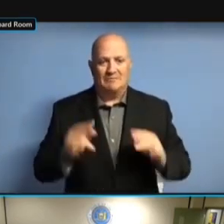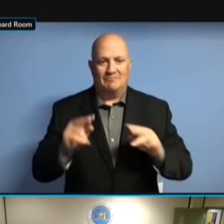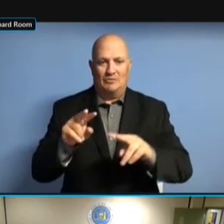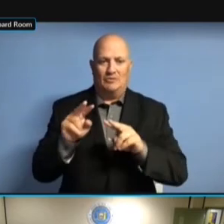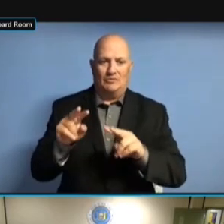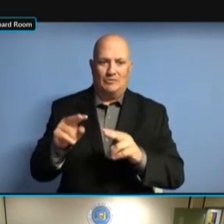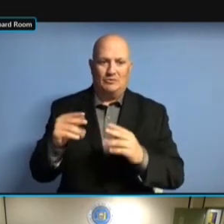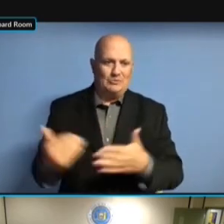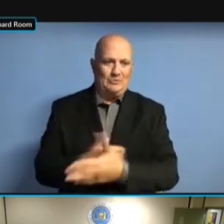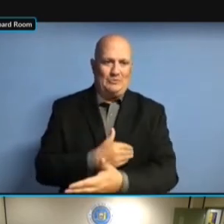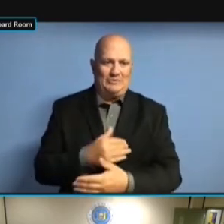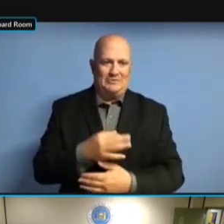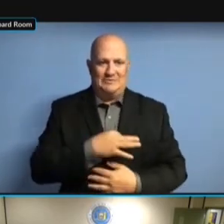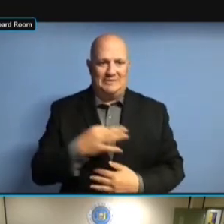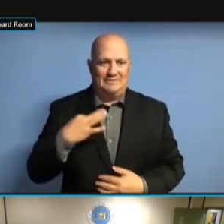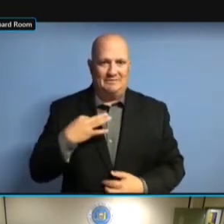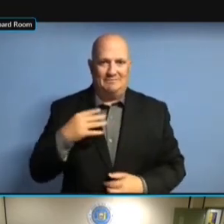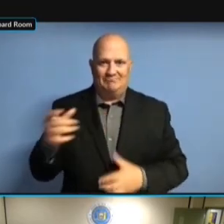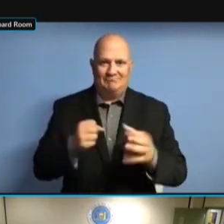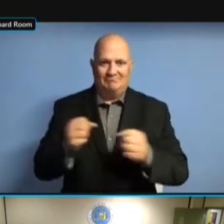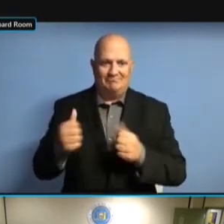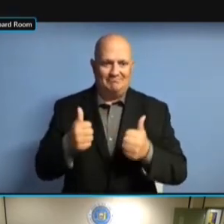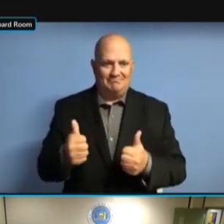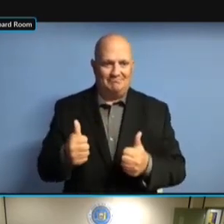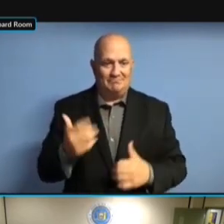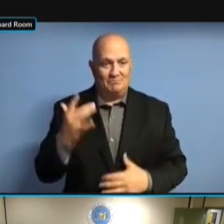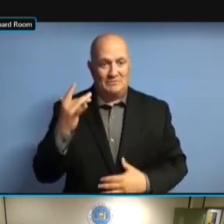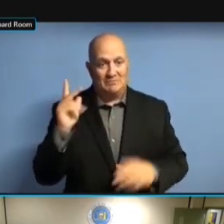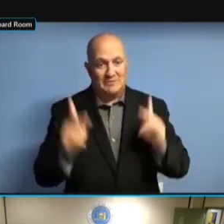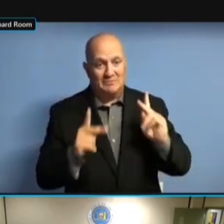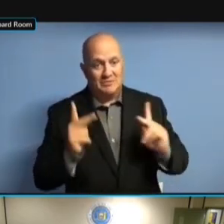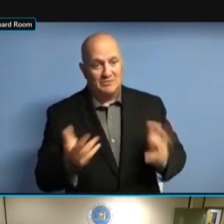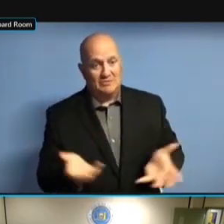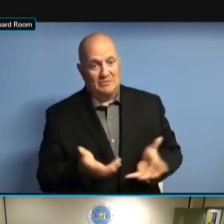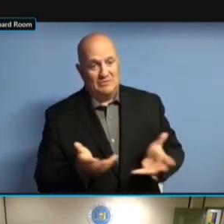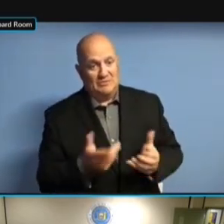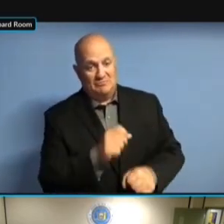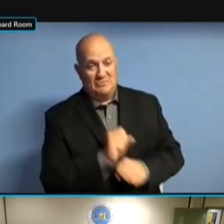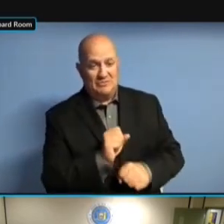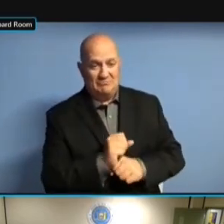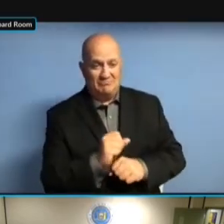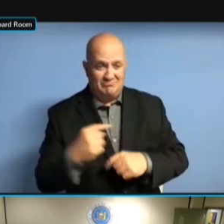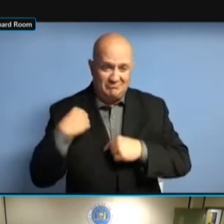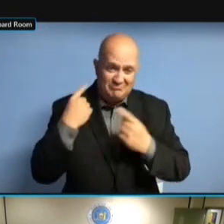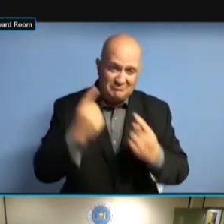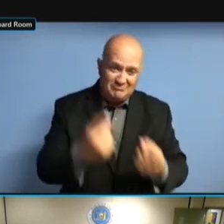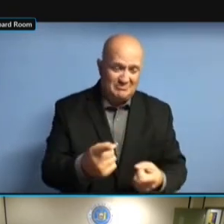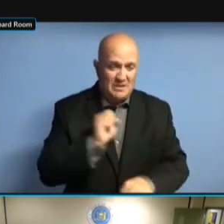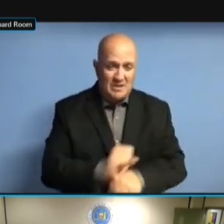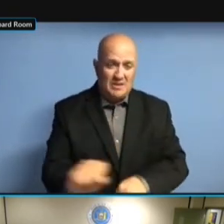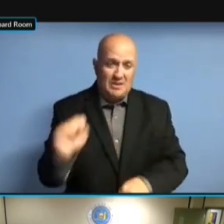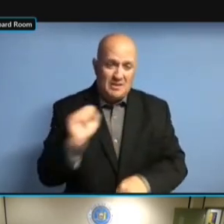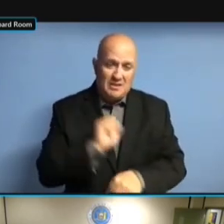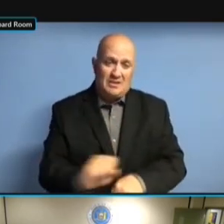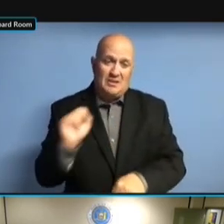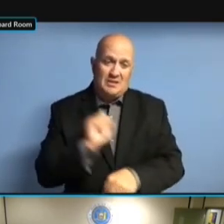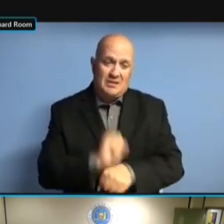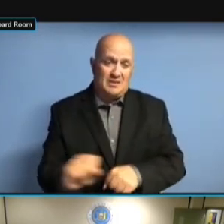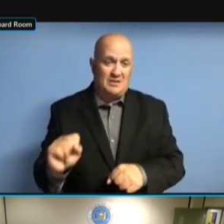STAFF, BECAUSE OF PEOPLE WHO WERE THERE HAVE STAFF, BECAUSE OF PEOPLE WHO WERE THERE HAVE GONE STAFF, BECAUSE OF PEOPLE WHO WERE THERE HAVE GONE ABOVE STAFF, BECAUSE OF PEOPLE WHO WERE THERE HAVE GONE ABOVE AND WERE THERE HAVE GONE ABOVE AND WERE THERE HAVE GONE ABOVE AND BEYOND WERE THERE HAVE GONE ABOVE AND BEYOND IN WERE THERE HAVE GONE ABOVE AND BEYOND IN TRYING WERE THERE HAVE GONE ABOVE AND BEYOND IN TRYING TO WERE THERE HAVE GONE ABOVE AND BEYOND IN TRYING TO FIGURE WERE THERE HAVE GONE ABOVE AND BEYOND IN TRYING TO FIGURE OUT BEYOND IN TRYING TO FIGURE OUT BEYOND IN TRYING TO FIGURE OUT HOW BEYOND IN TRYING TO FIGURE OUT HOW TO BEYOND IN TRYING TO FIGURE OUT HOW TO HANDLE BEYOND IN TRYING TO FIGURE OUT HOW TO HANDLE A BEYOND IN TRYING TO FIGURE OUT HOW TO HANDLE A LOT BEYOND IN TRYING TO FIGURE OUT HOW TO HANDLE A LOT OF BEYOND IN TRYING TO FIGURE OUT HOW TO HANDLE A LOT OF THESE HOW TO HANDLE A LOT OF THESE HOW TO HANDLE A LOT OF THESE ISSUES HOW TO HANDLE A LOT OF THESE ISSUES THAT HOW TO HANDLE A LOT OF THESE ISSUES THAT THEY'VE HOW TO HANDLE A LOT OF THESE ISSUES THAT THEY'VE NEVER